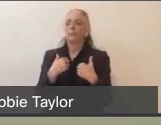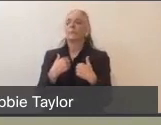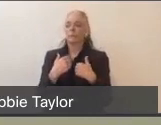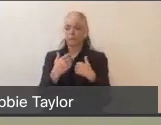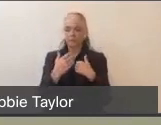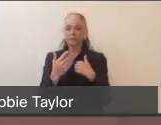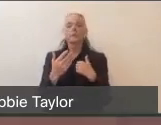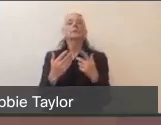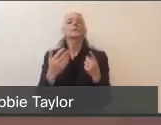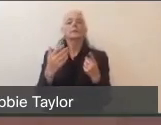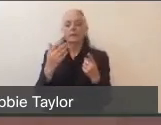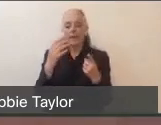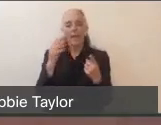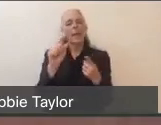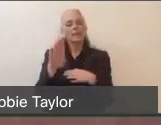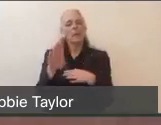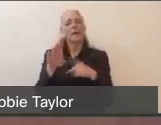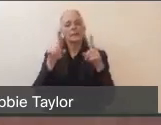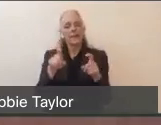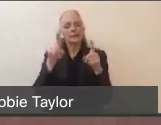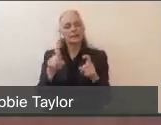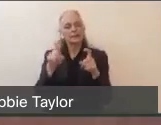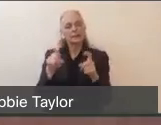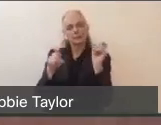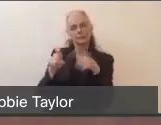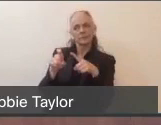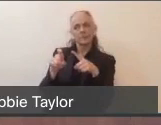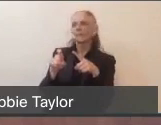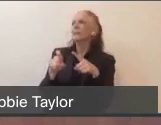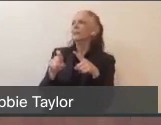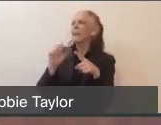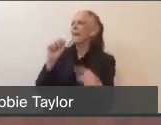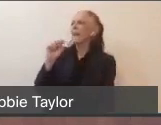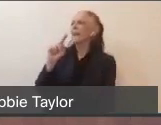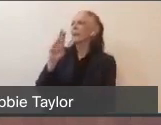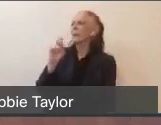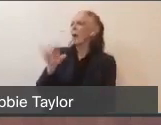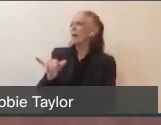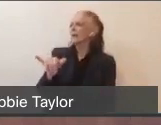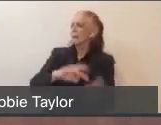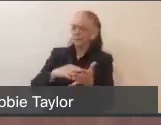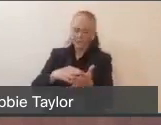Can you provide for our public an overview of what that is, and how soon that might become available,